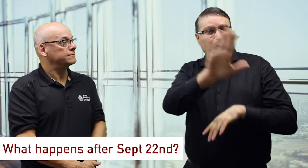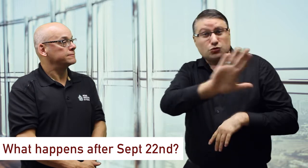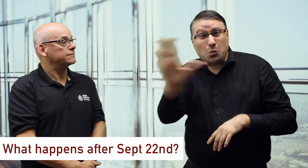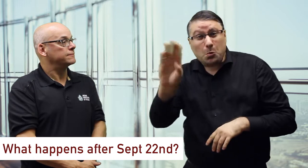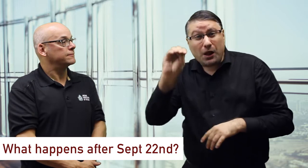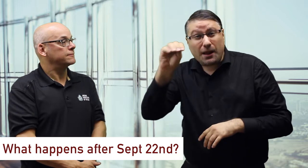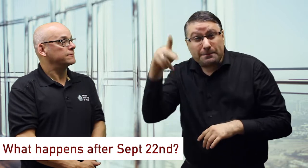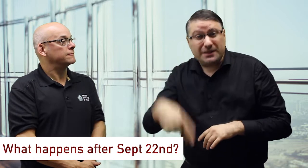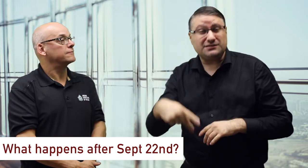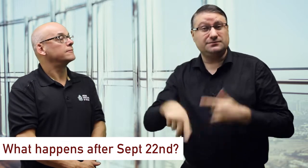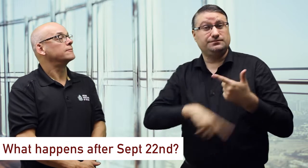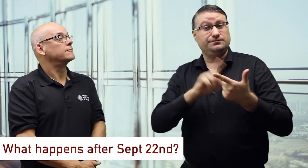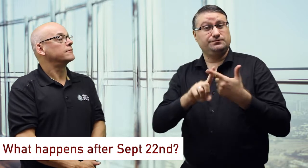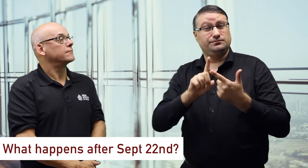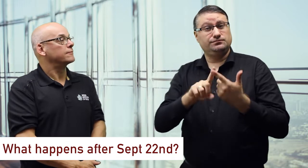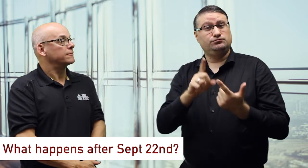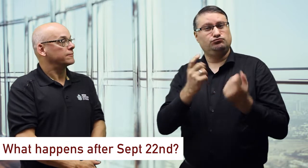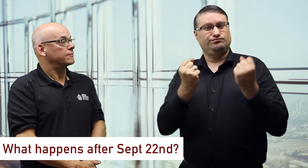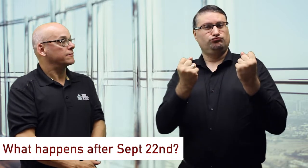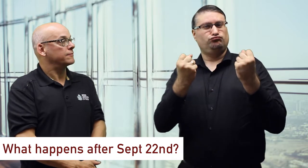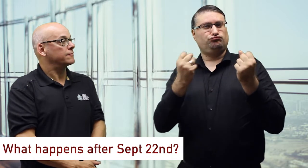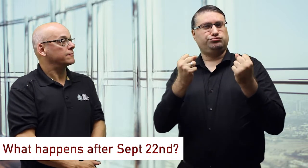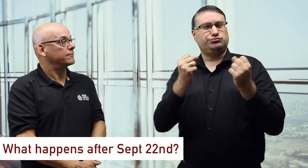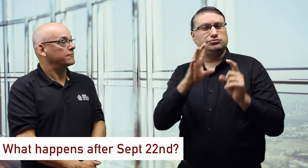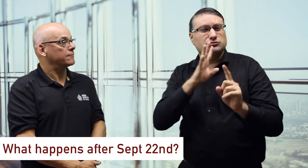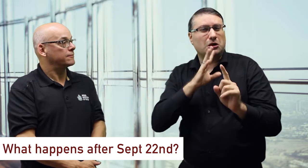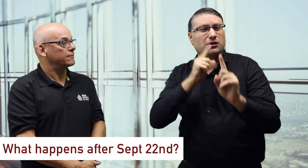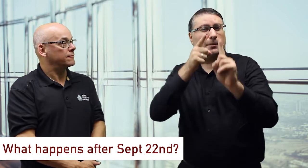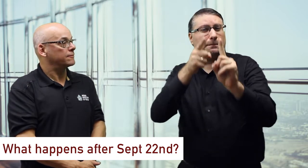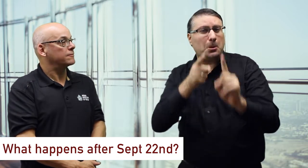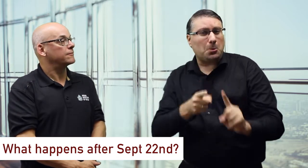can be sent to your MP. We also will share with you talking points that you can use